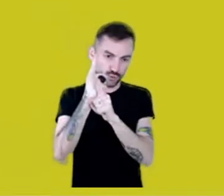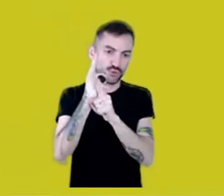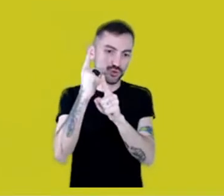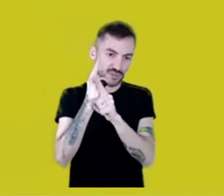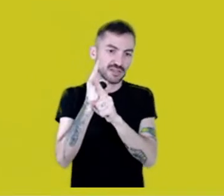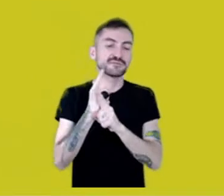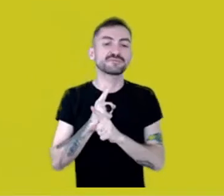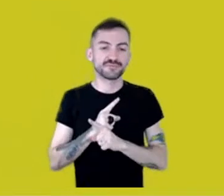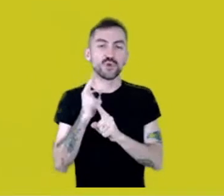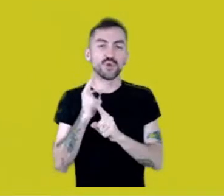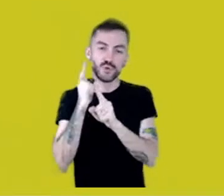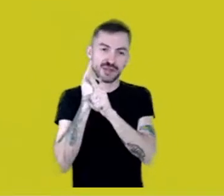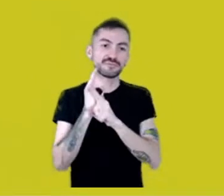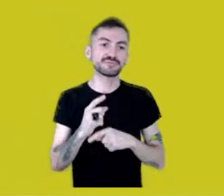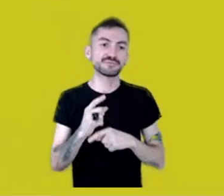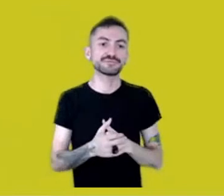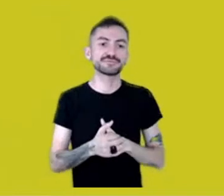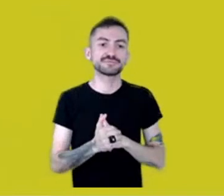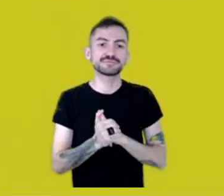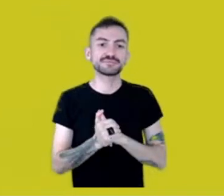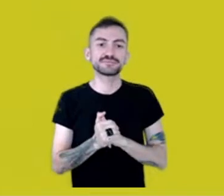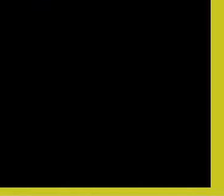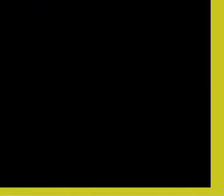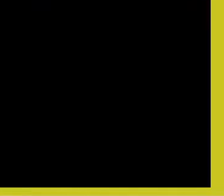Ah, okay. I think I got it.